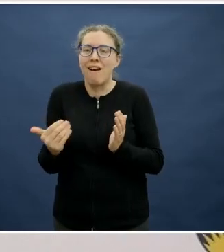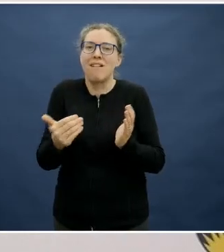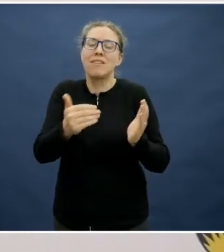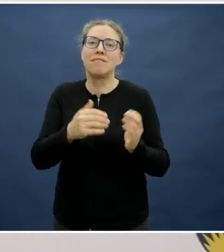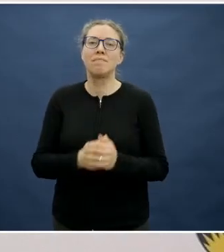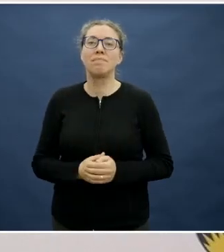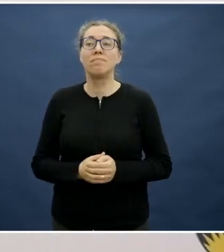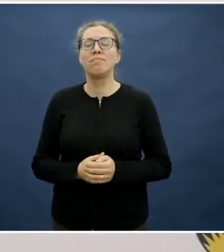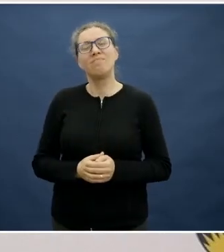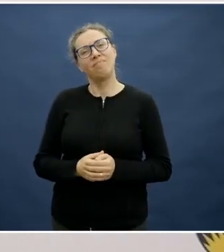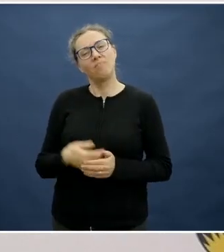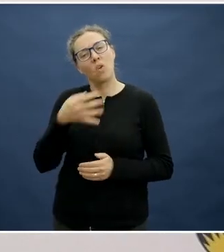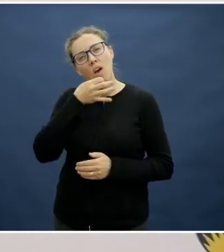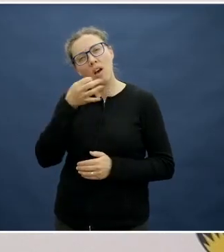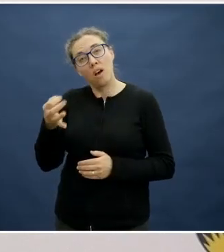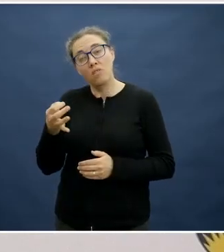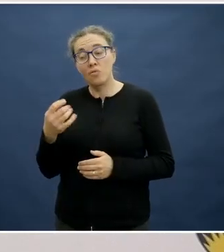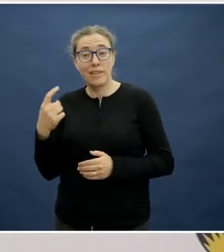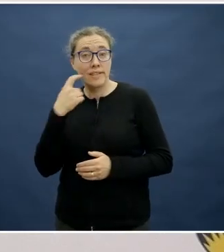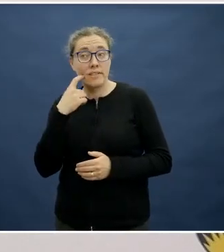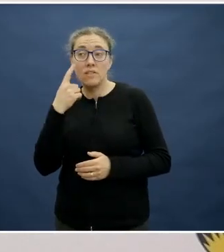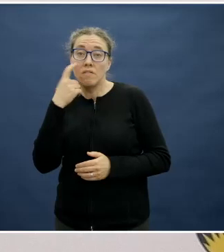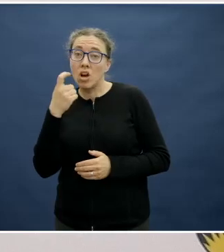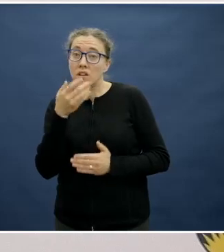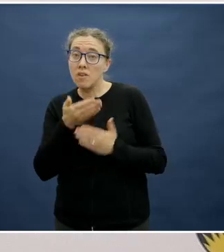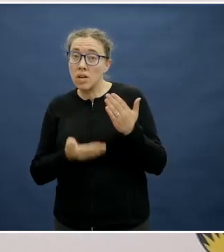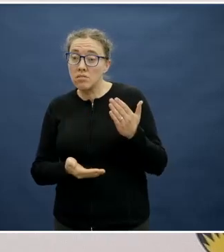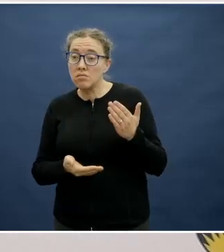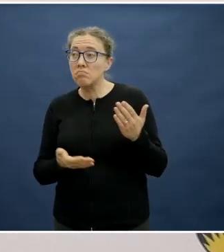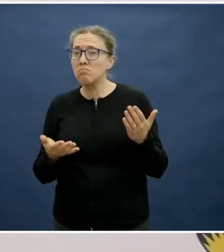Is it as simple as going to, say, the CSIRO website or are there other resources or are